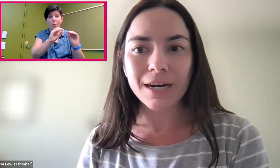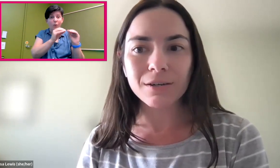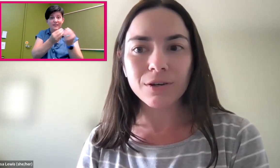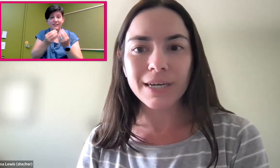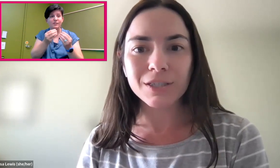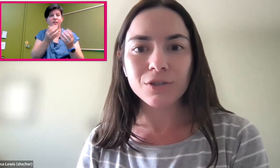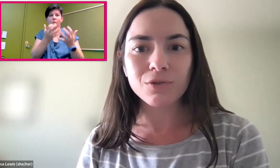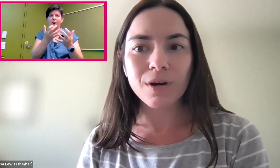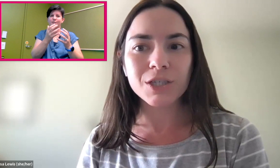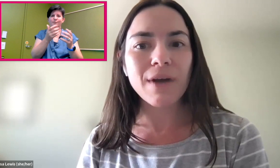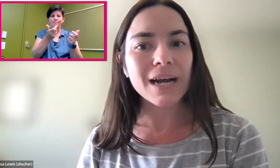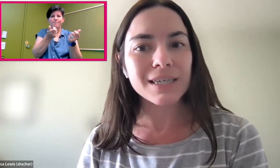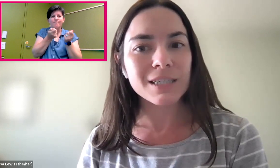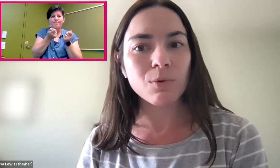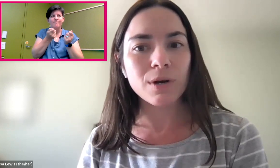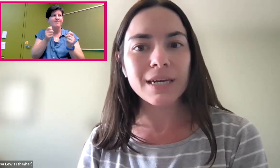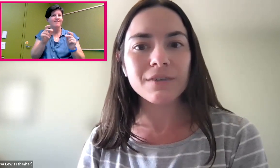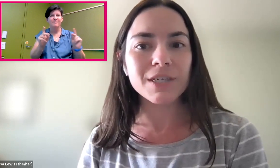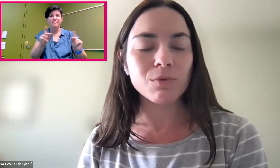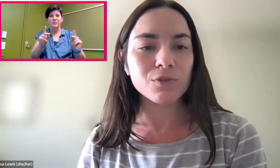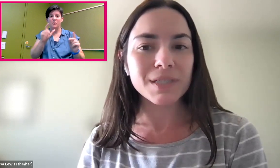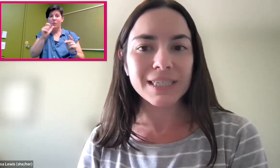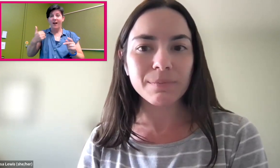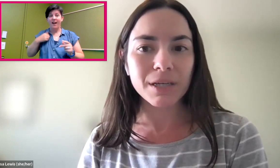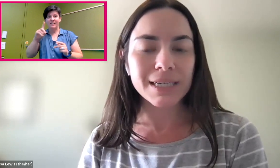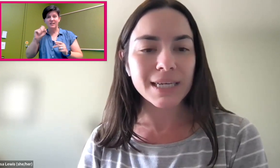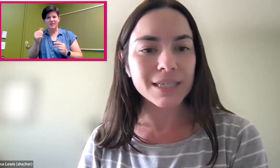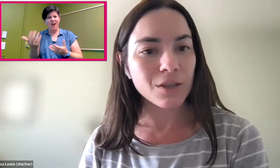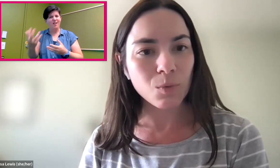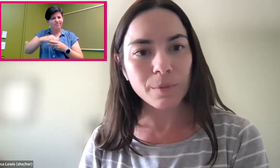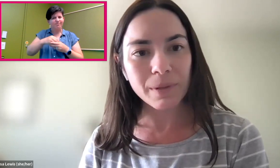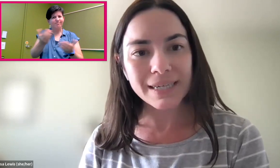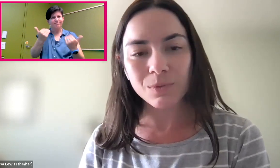that are looking to attract and support individuals with disabilities into the workplace.